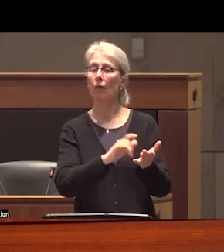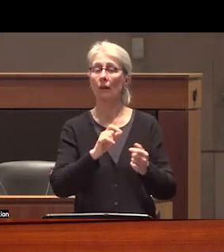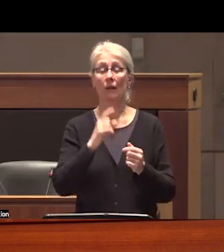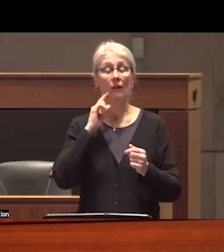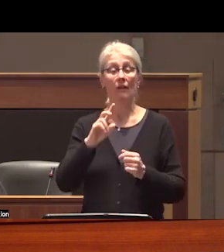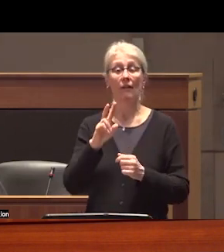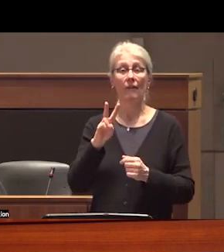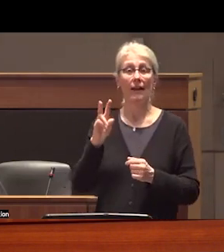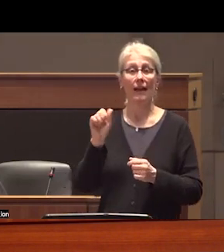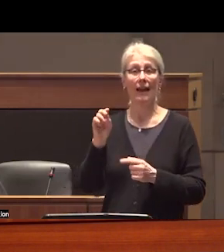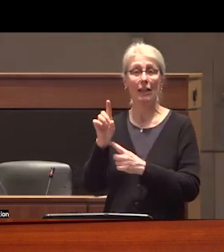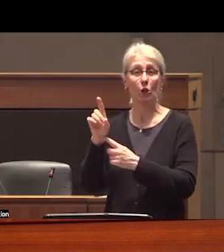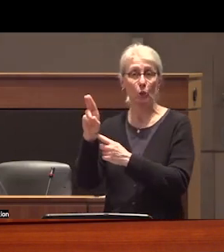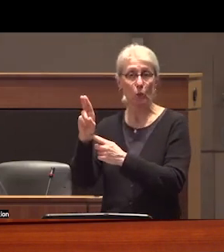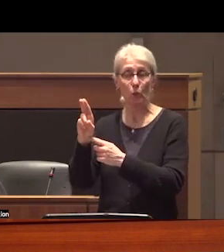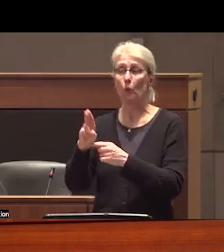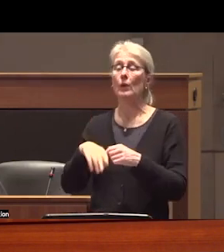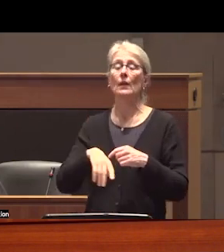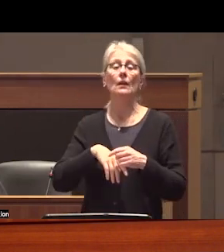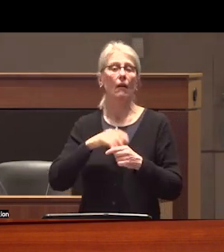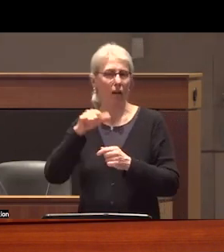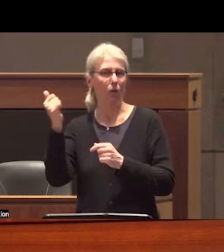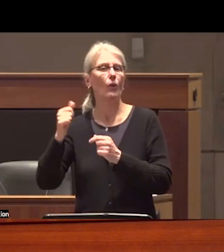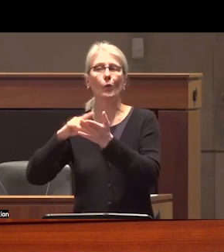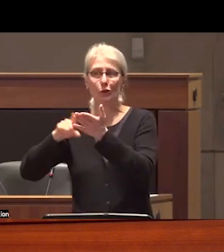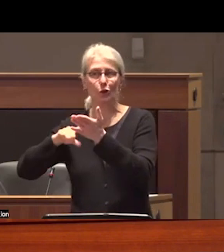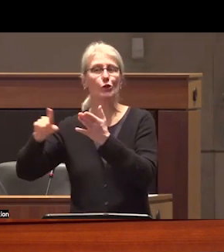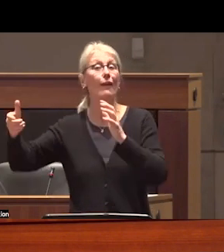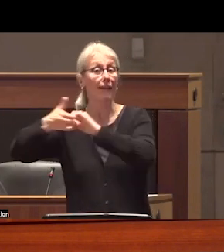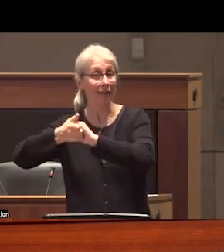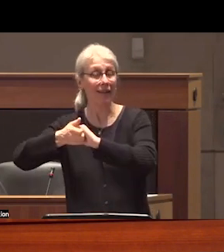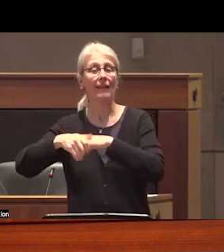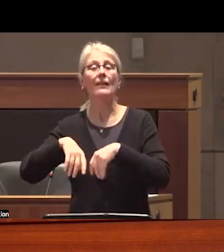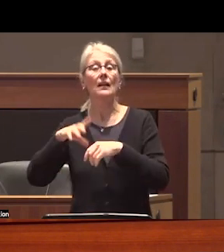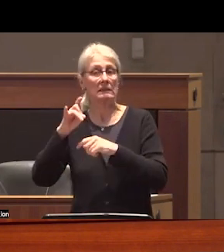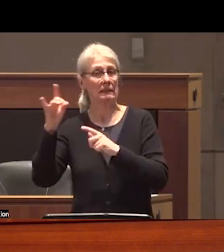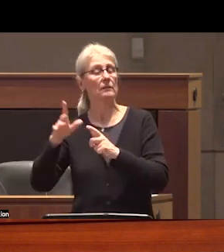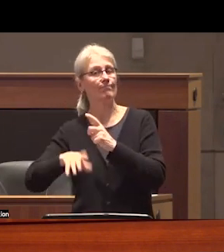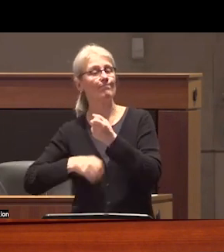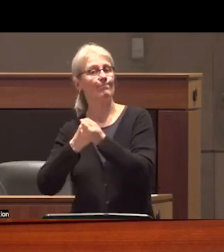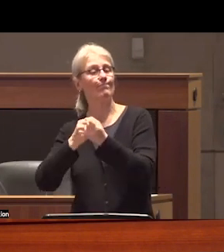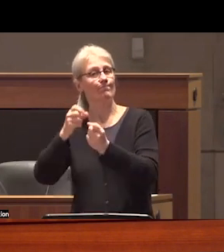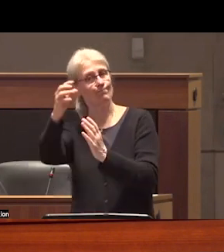of drug users published in collaboration with researchers a research Manifesto few years back